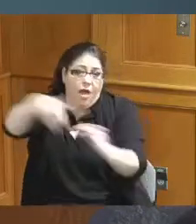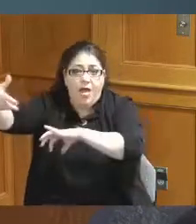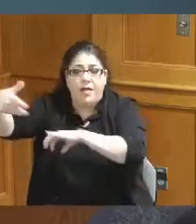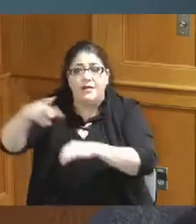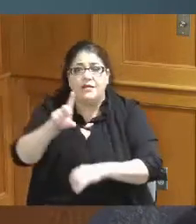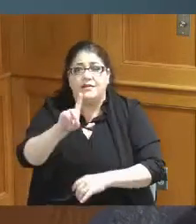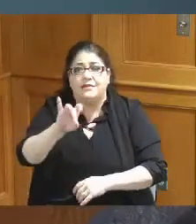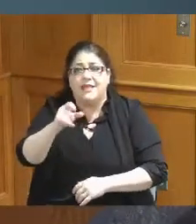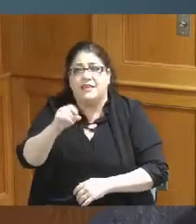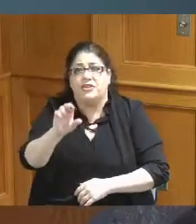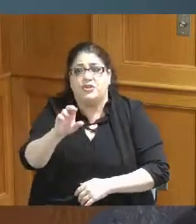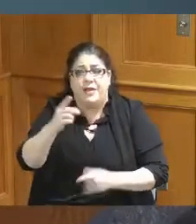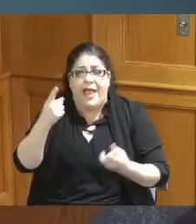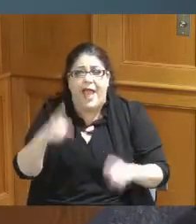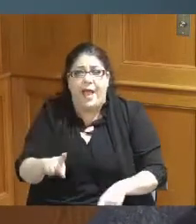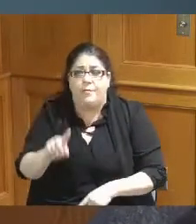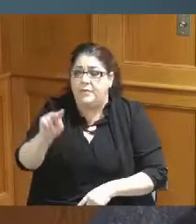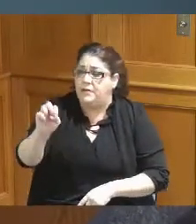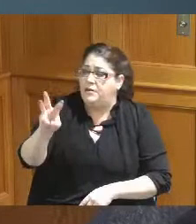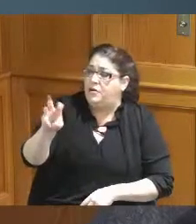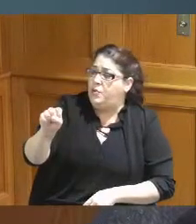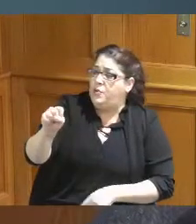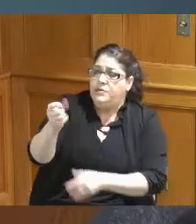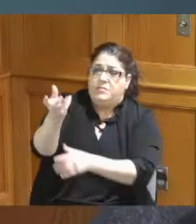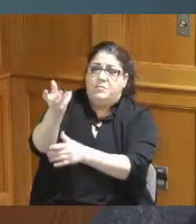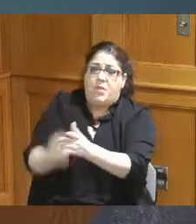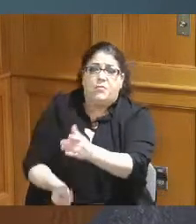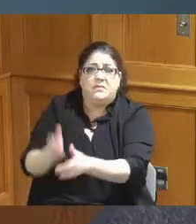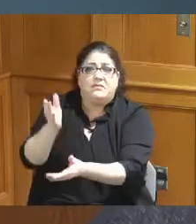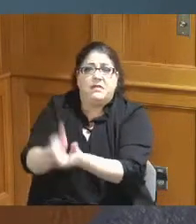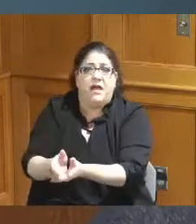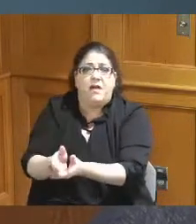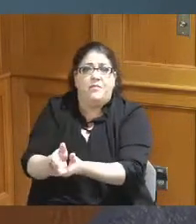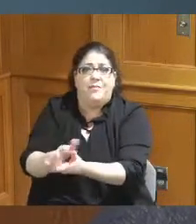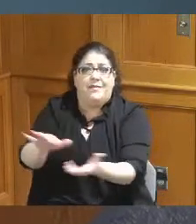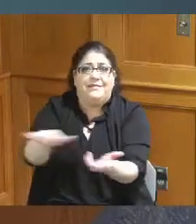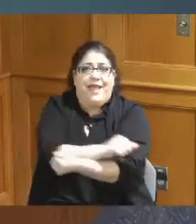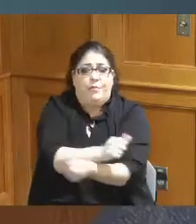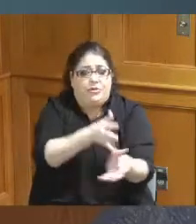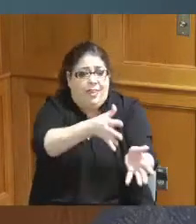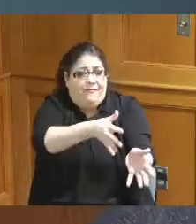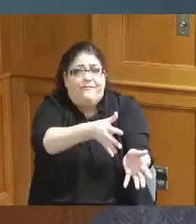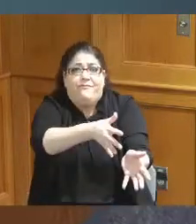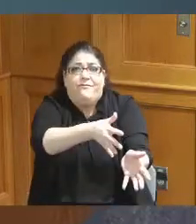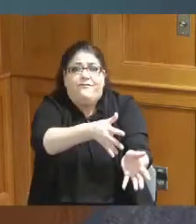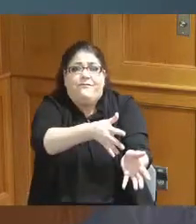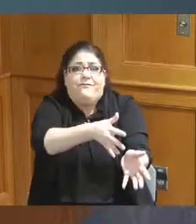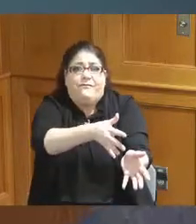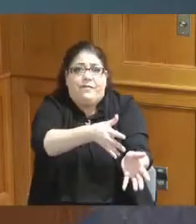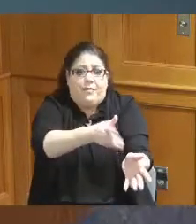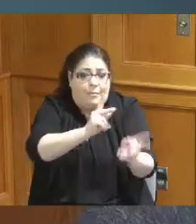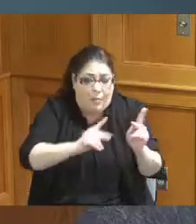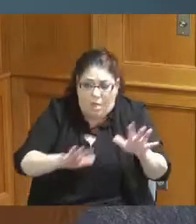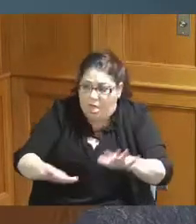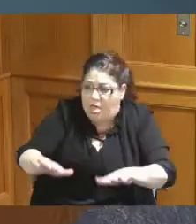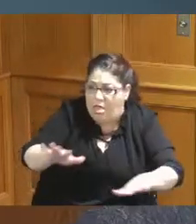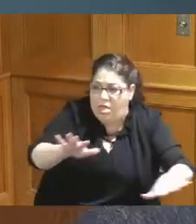once the the news is gone of the damage is still there for people to have to deal with and what